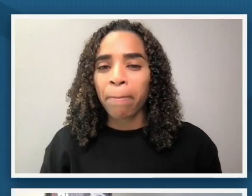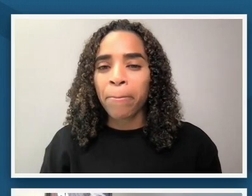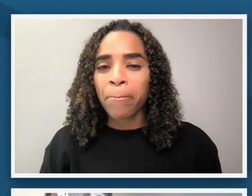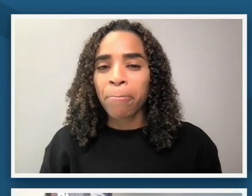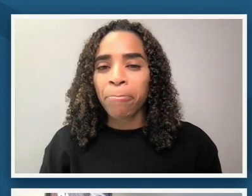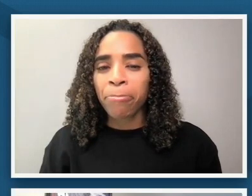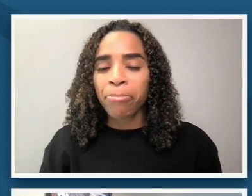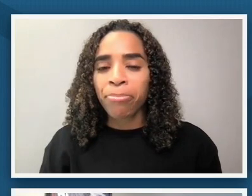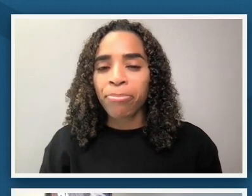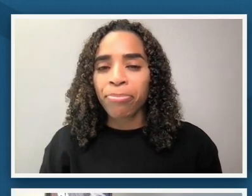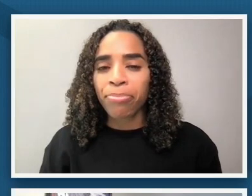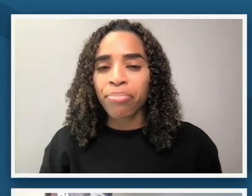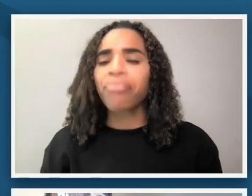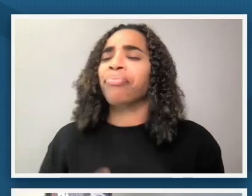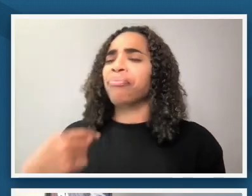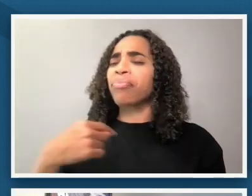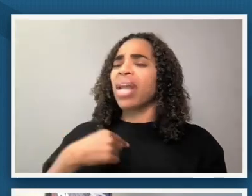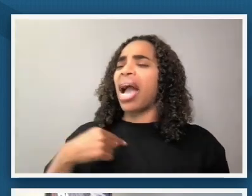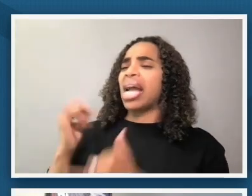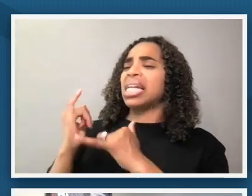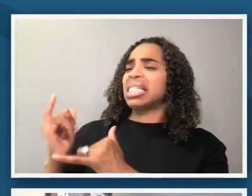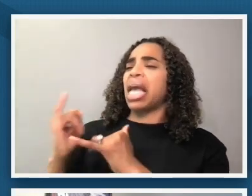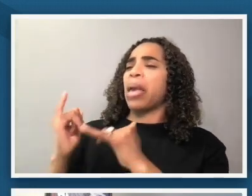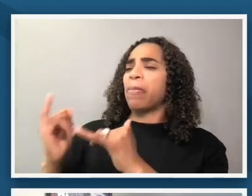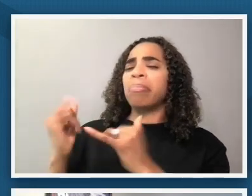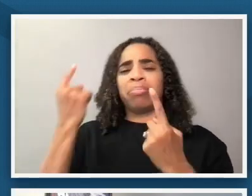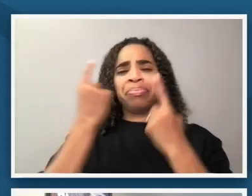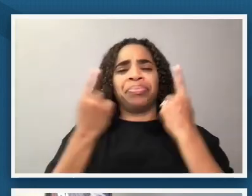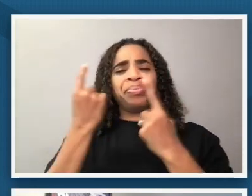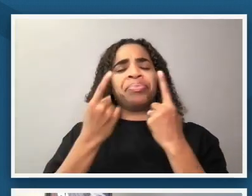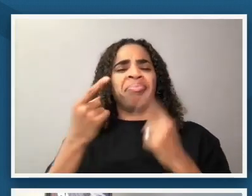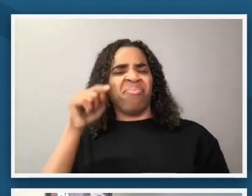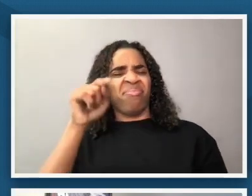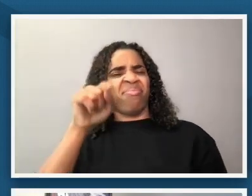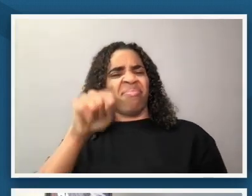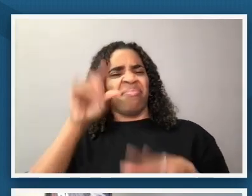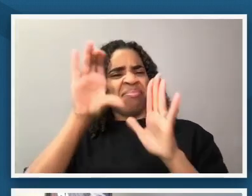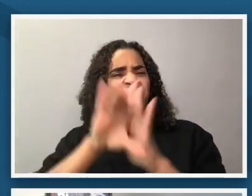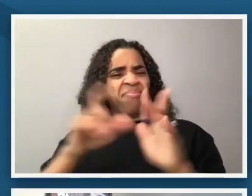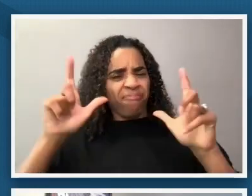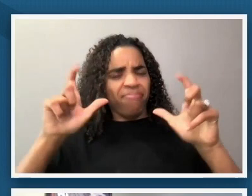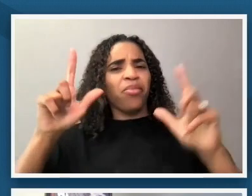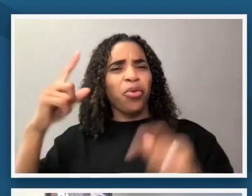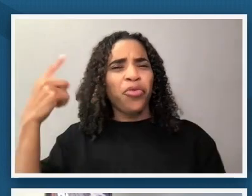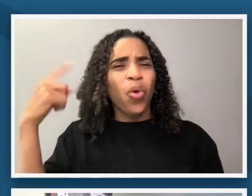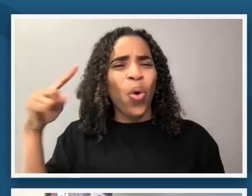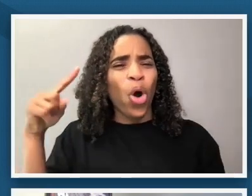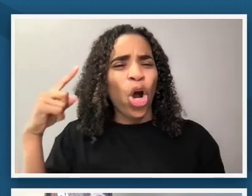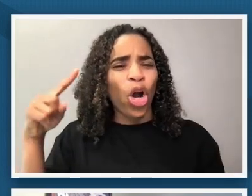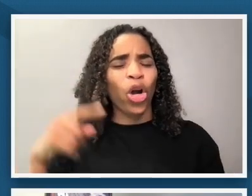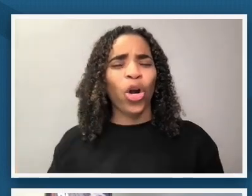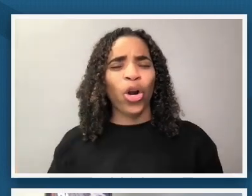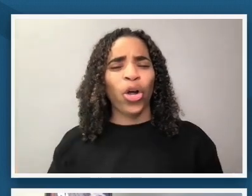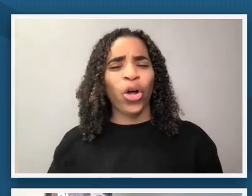participants wondered about the purpose of the image i i wonder how it came to